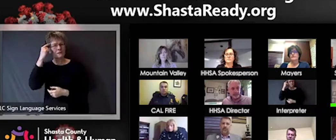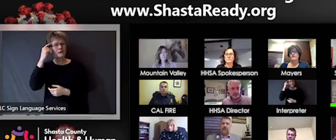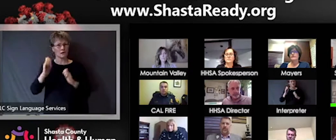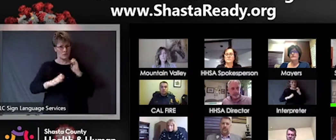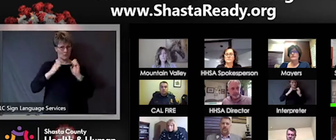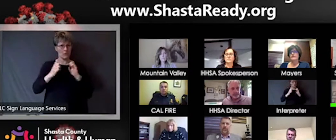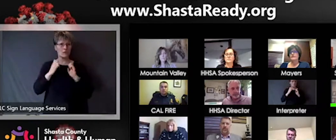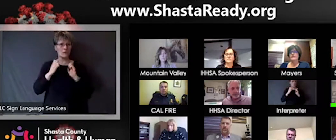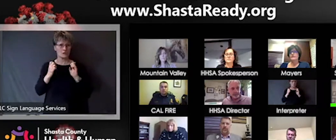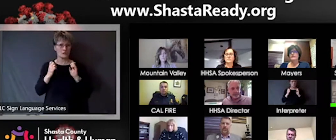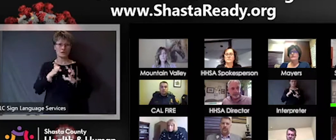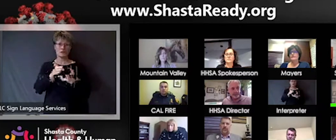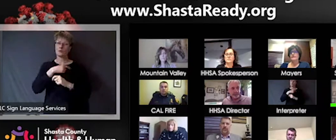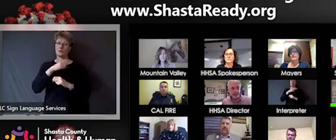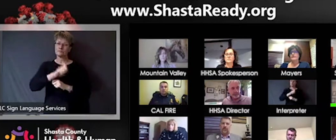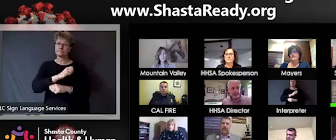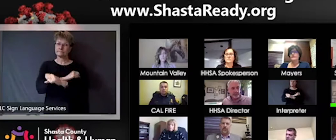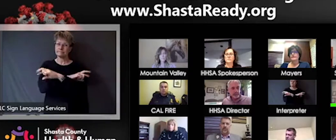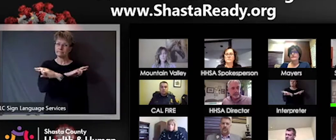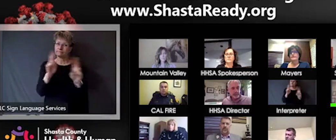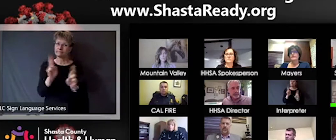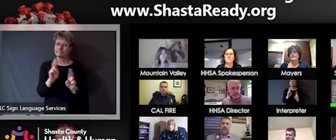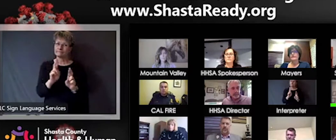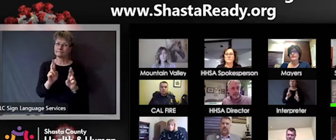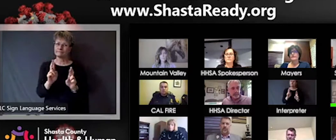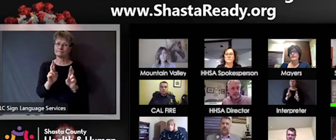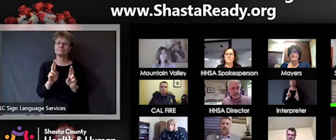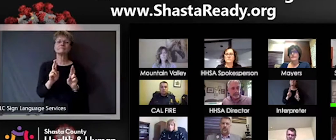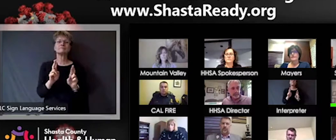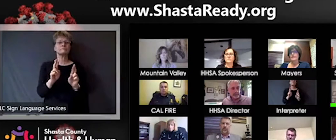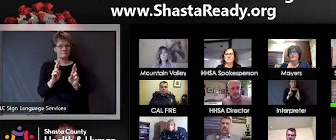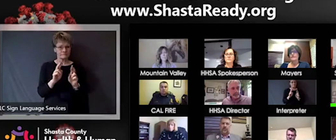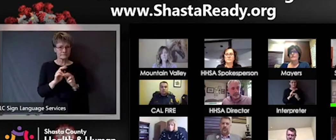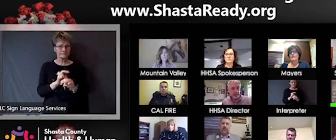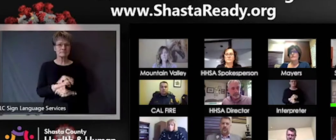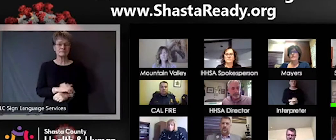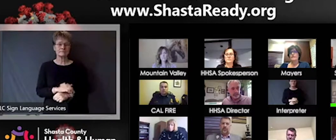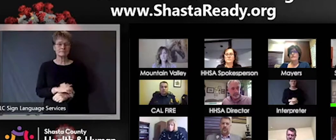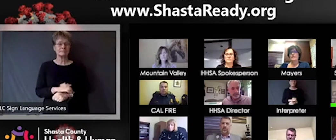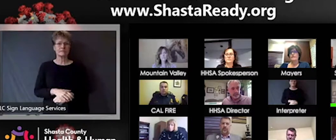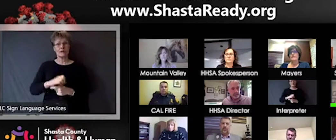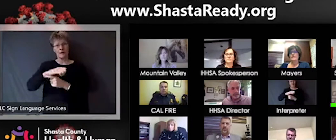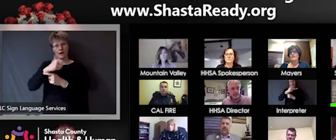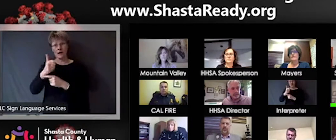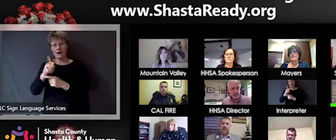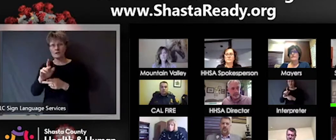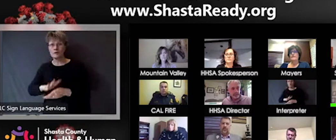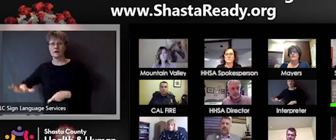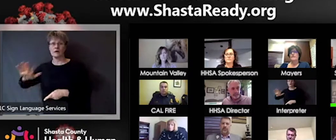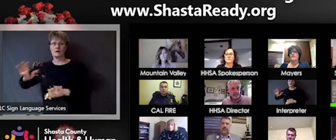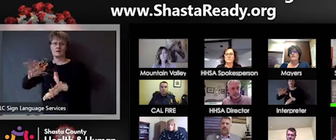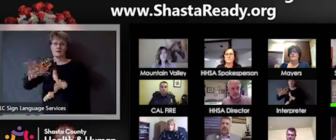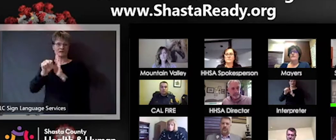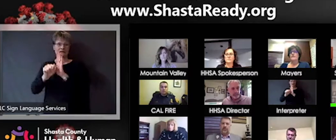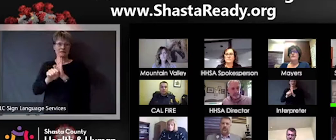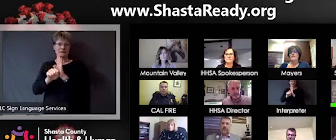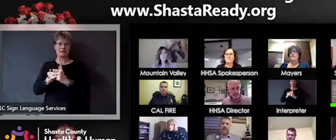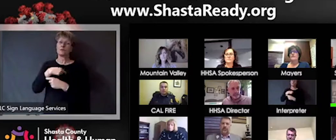us to prepare for that as some of those things might be peeled away in other parts of the state we might need to continue those for a longer period of